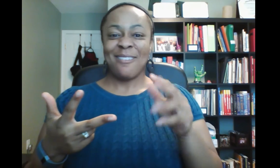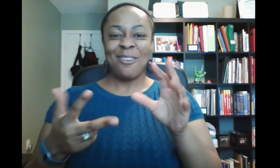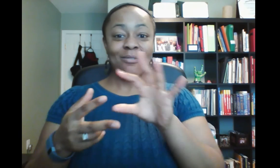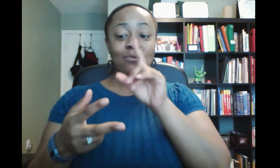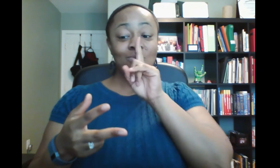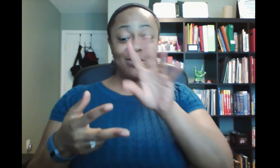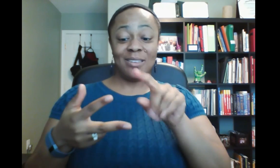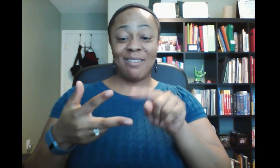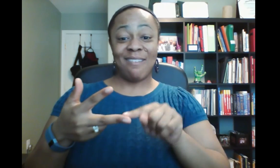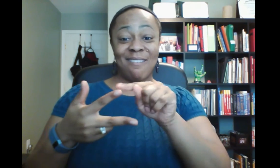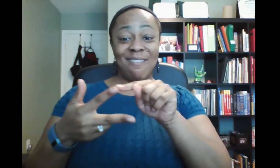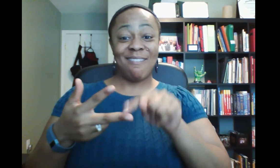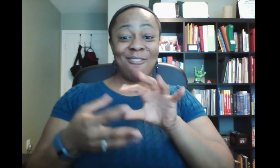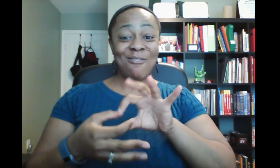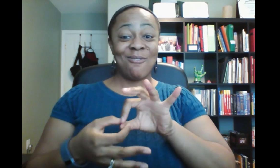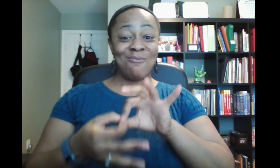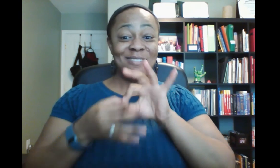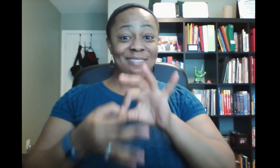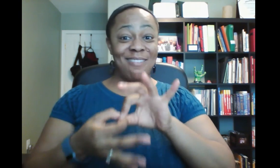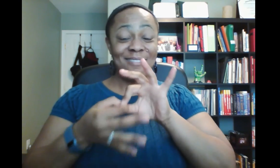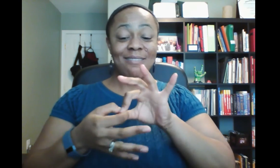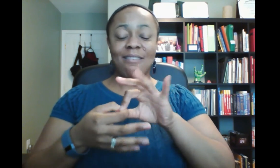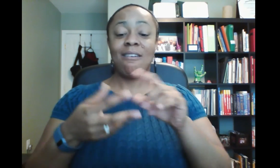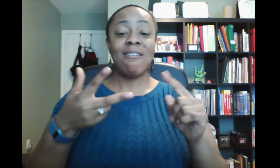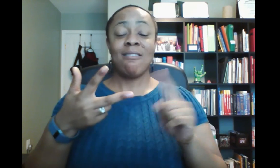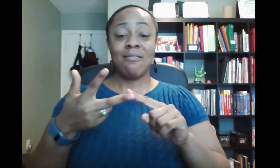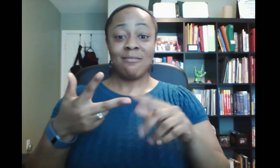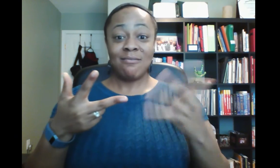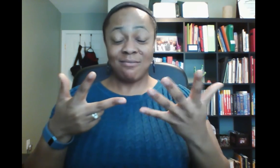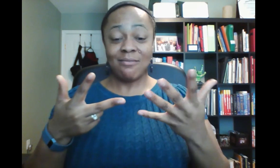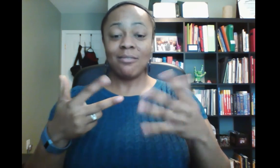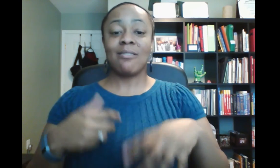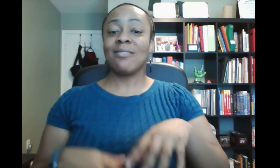This relates to the previous topic.